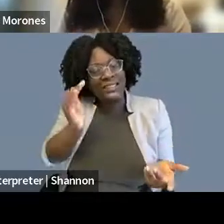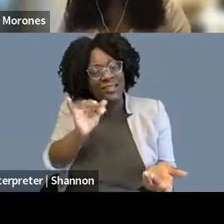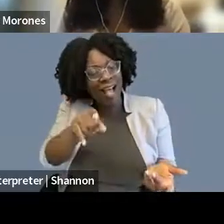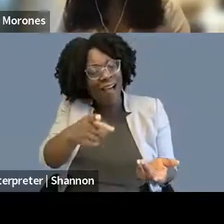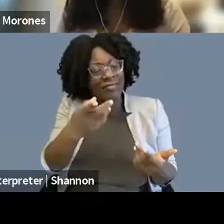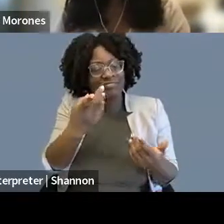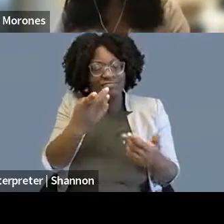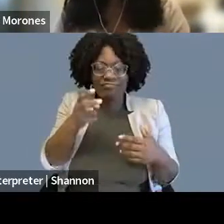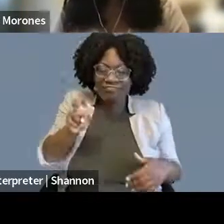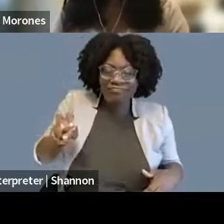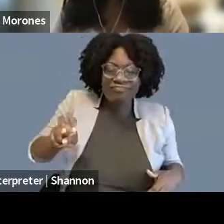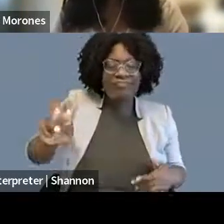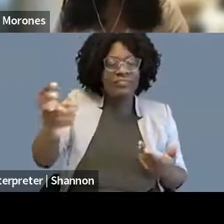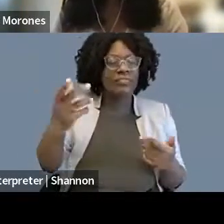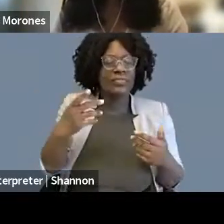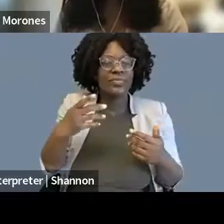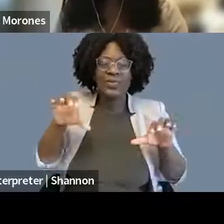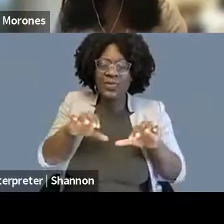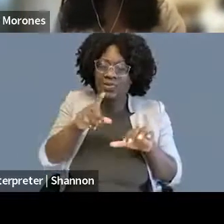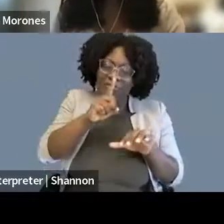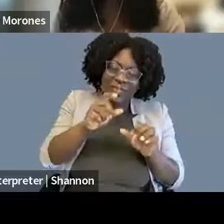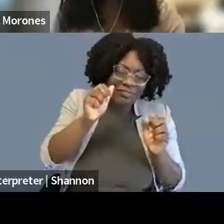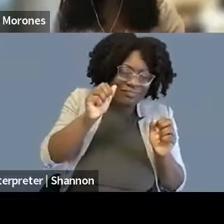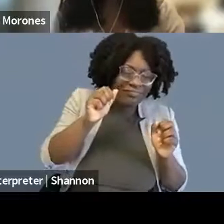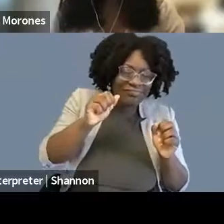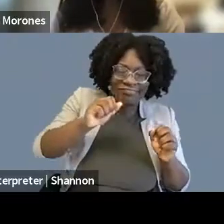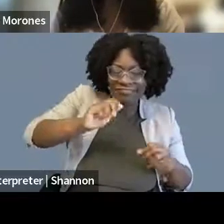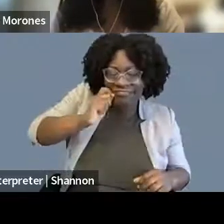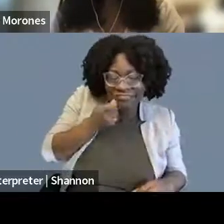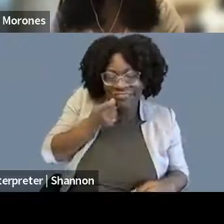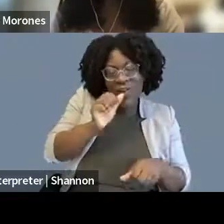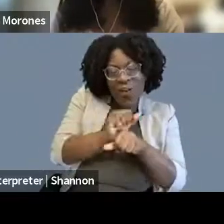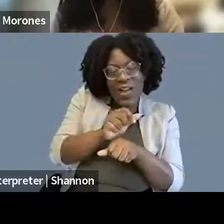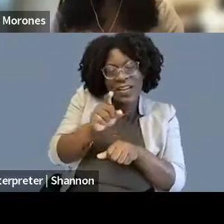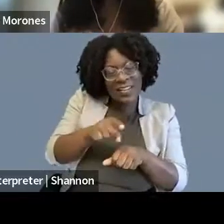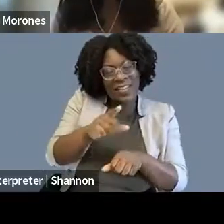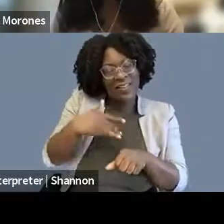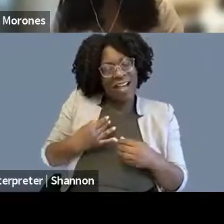that many times made you really excited about. What were some things that you tried that you liked less?